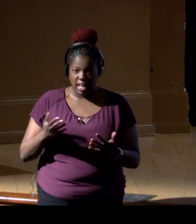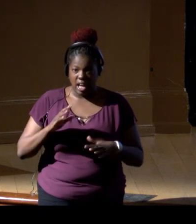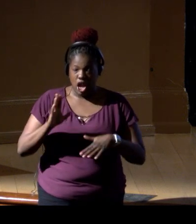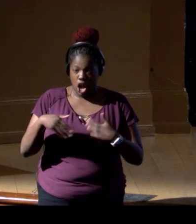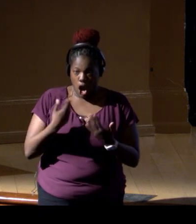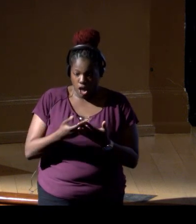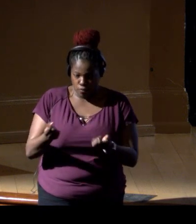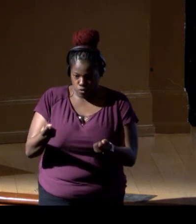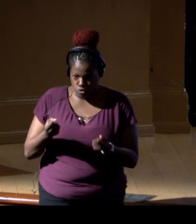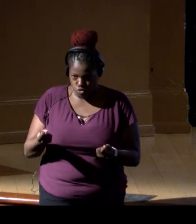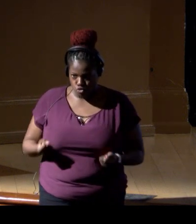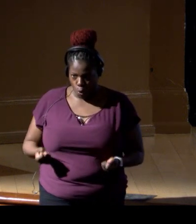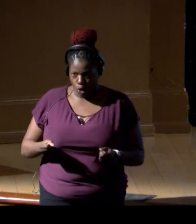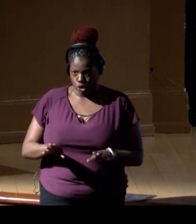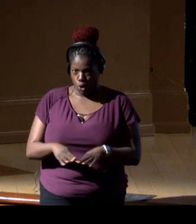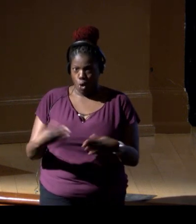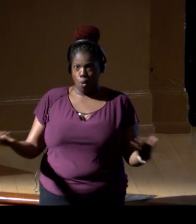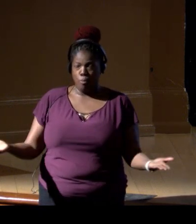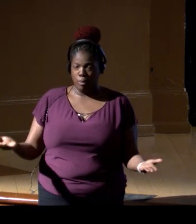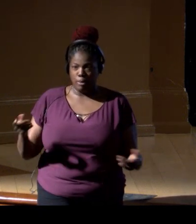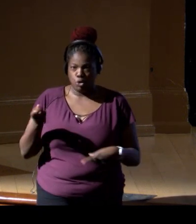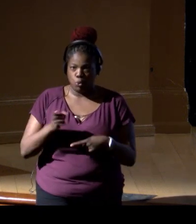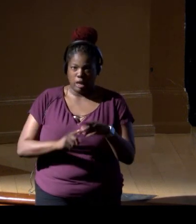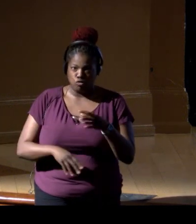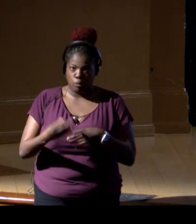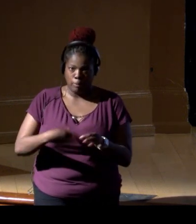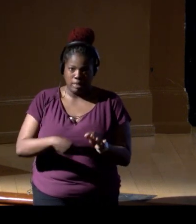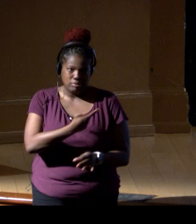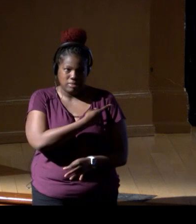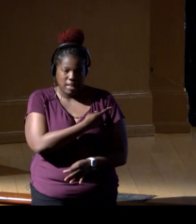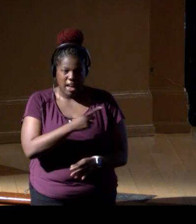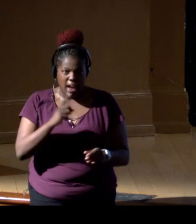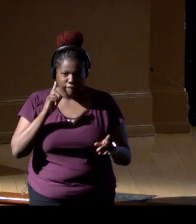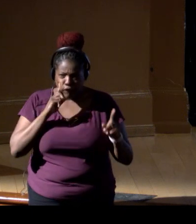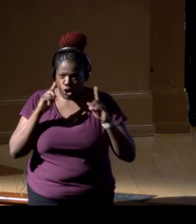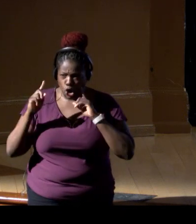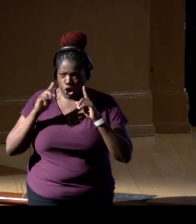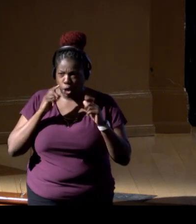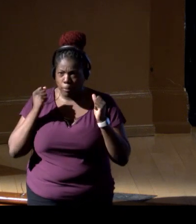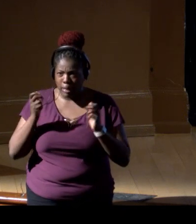but this is irreplaceable. I have heard so many people here in Washington saying,